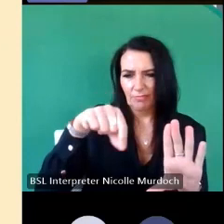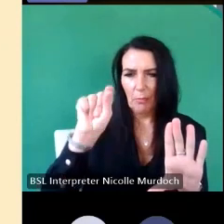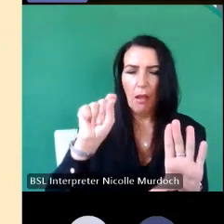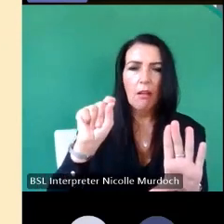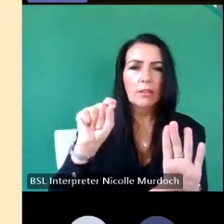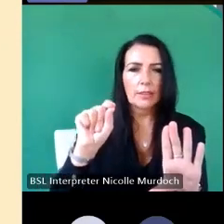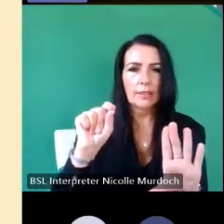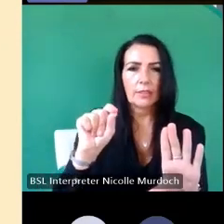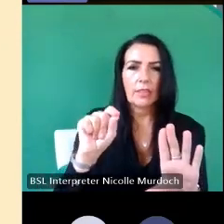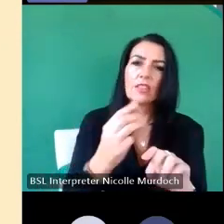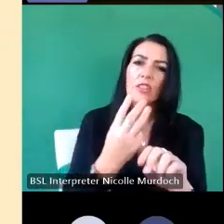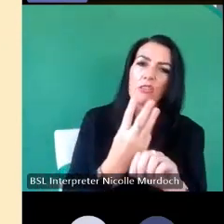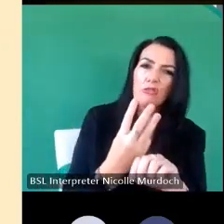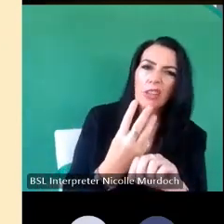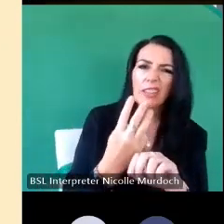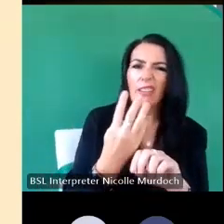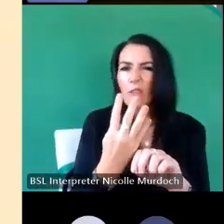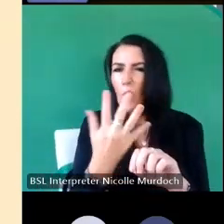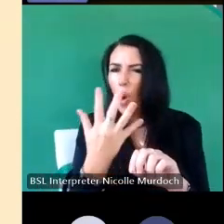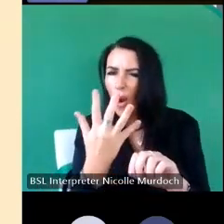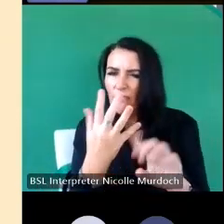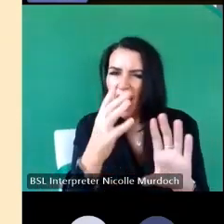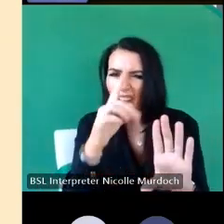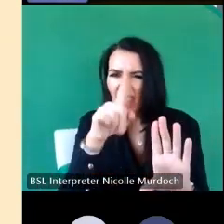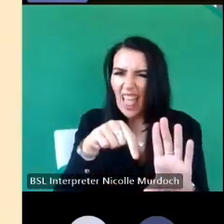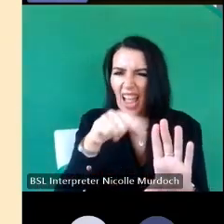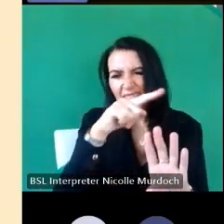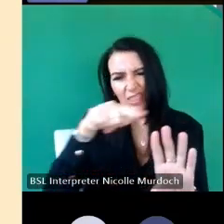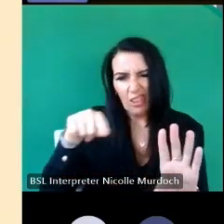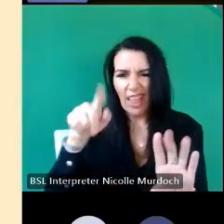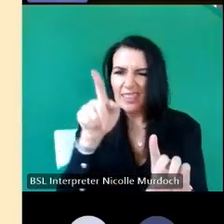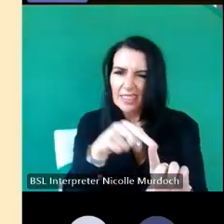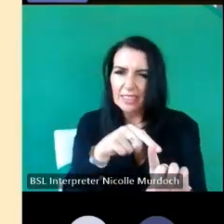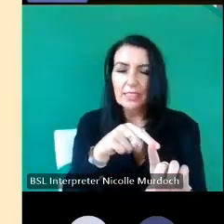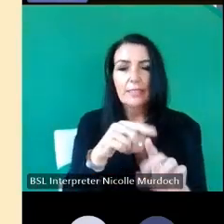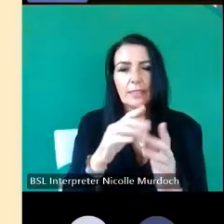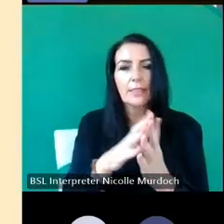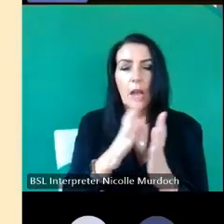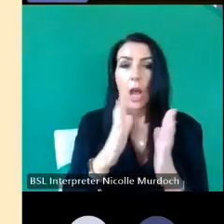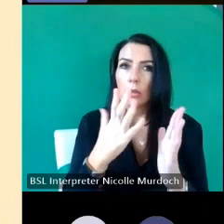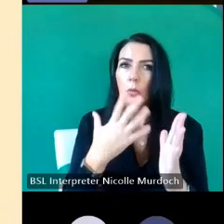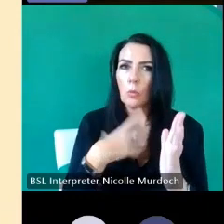four or five lines which is understandable because you want to keep it as simple as possible um there